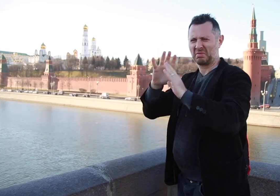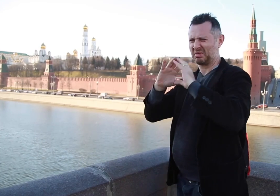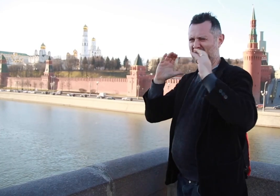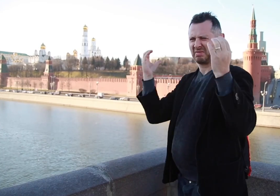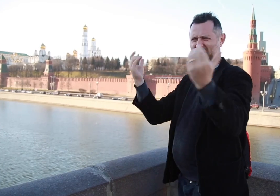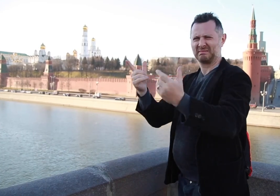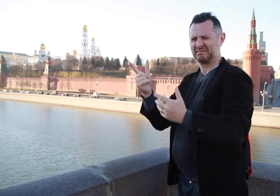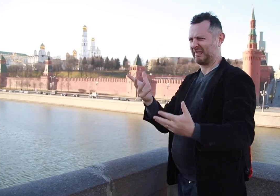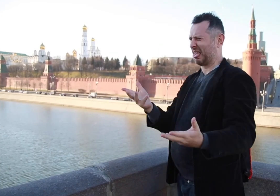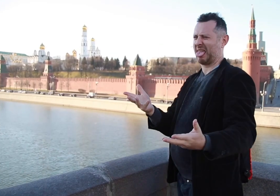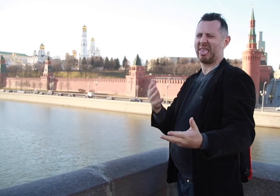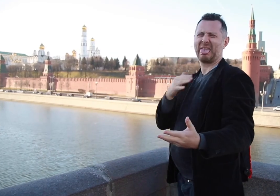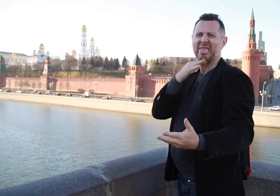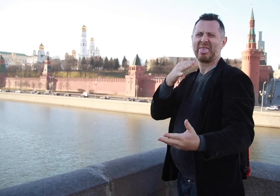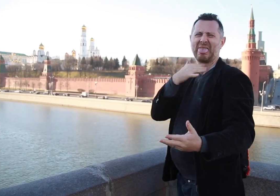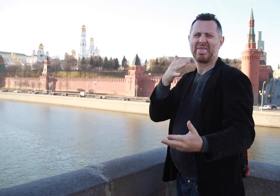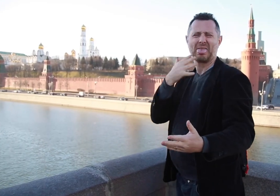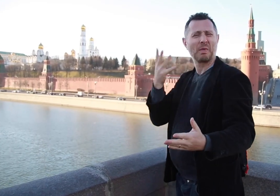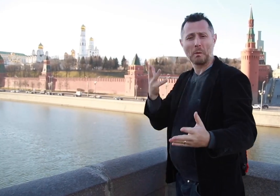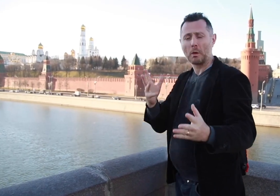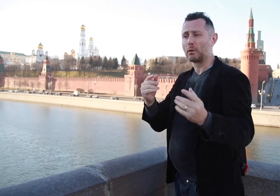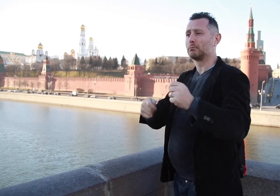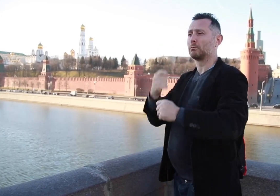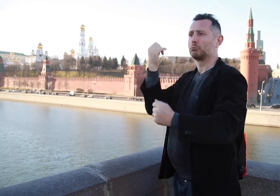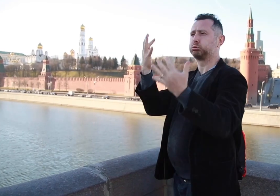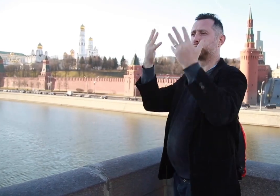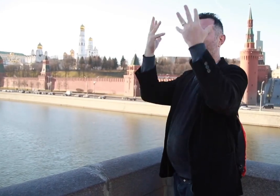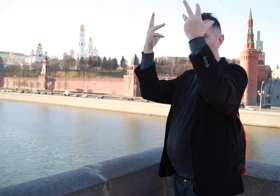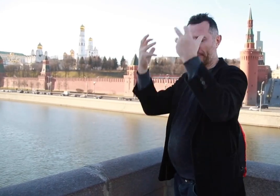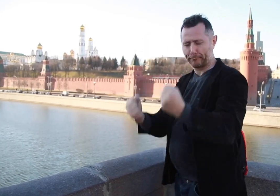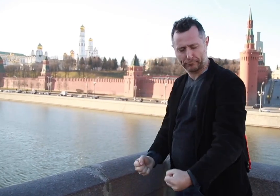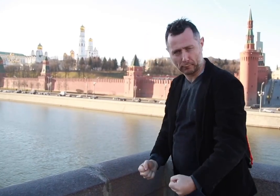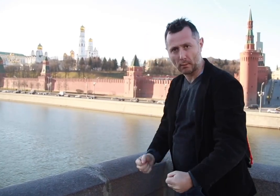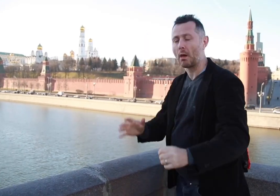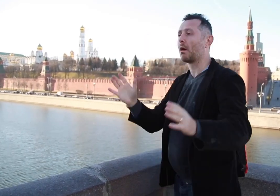made of wood and was easily burned and